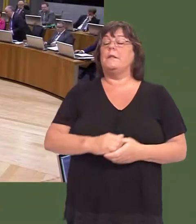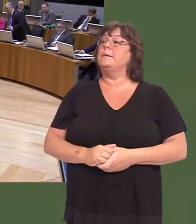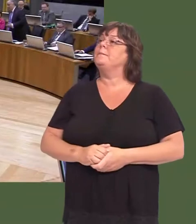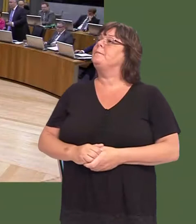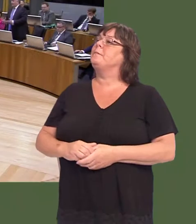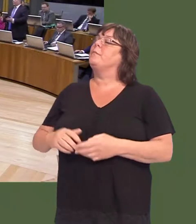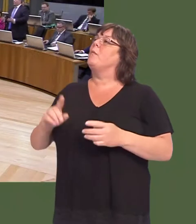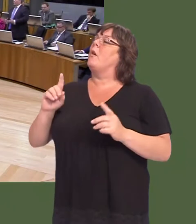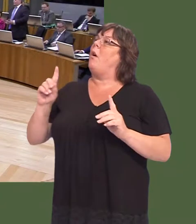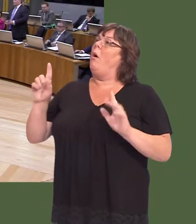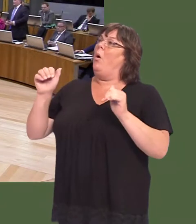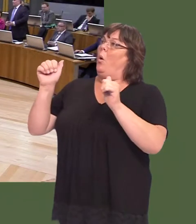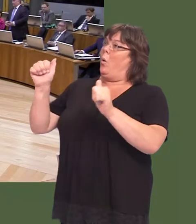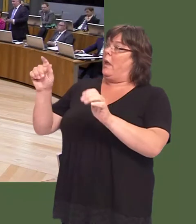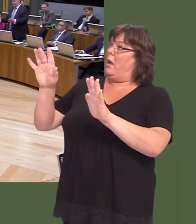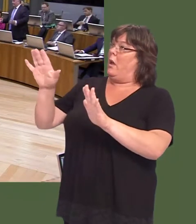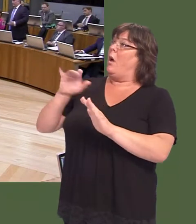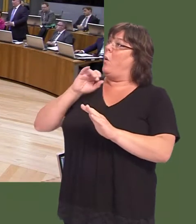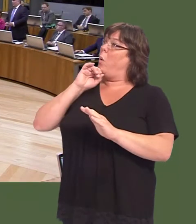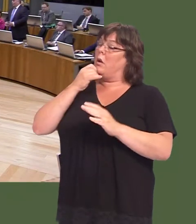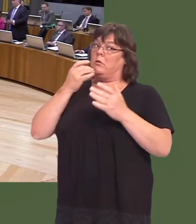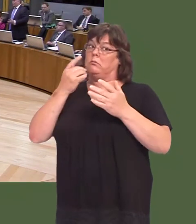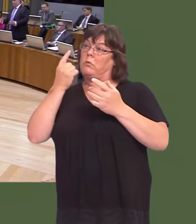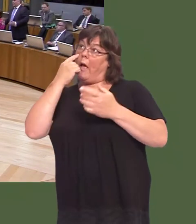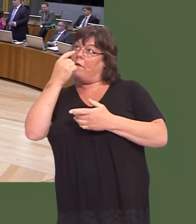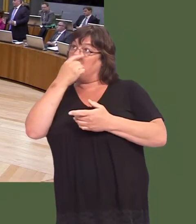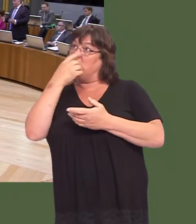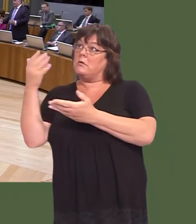Davies: Will you, therefore, then, First Minister, make public all the evidence that youíve